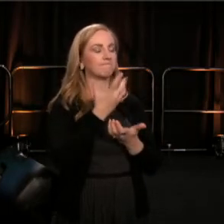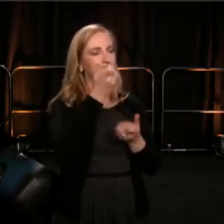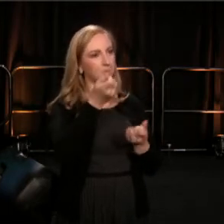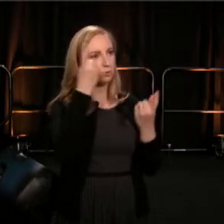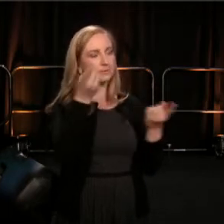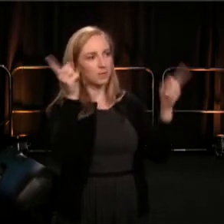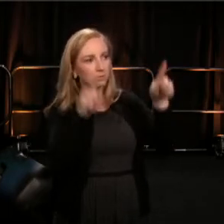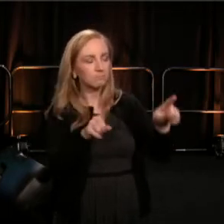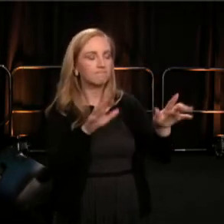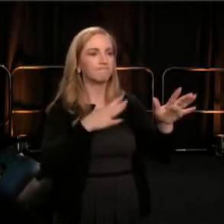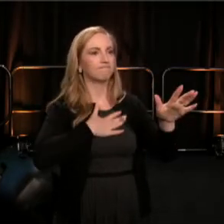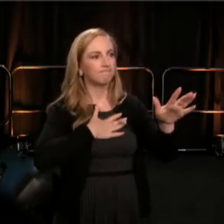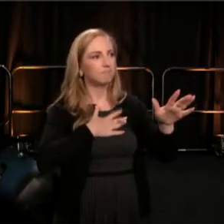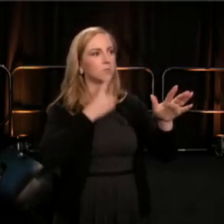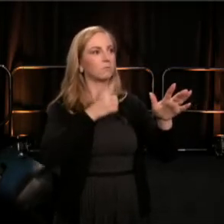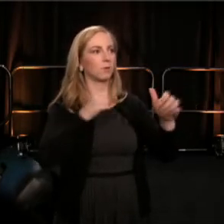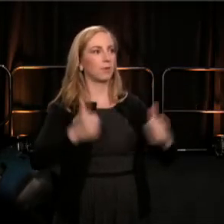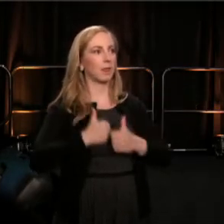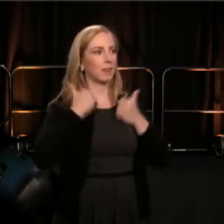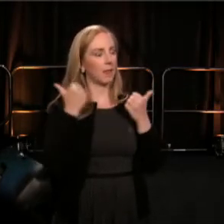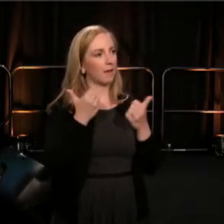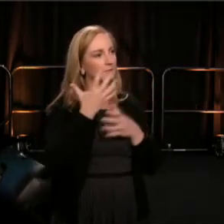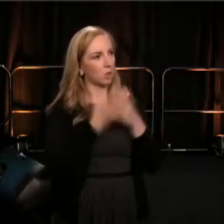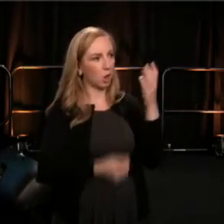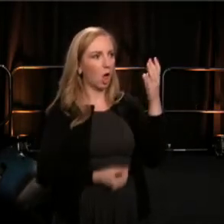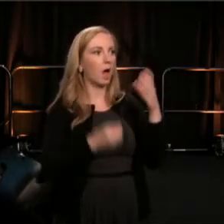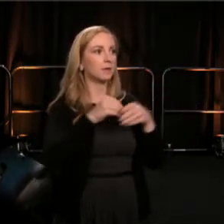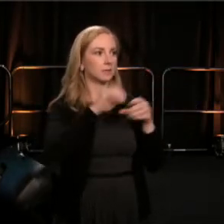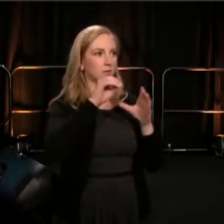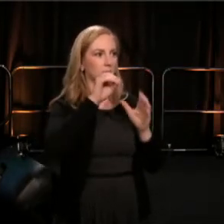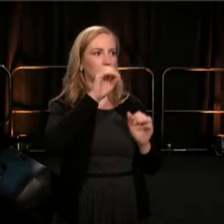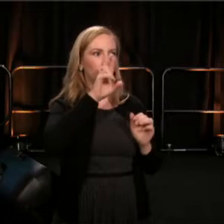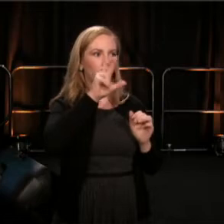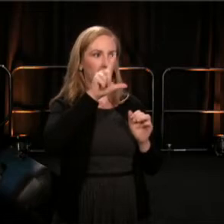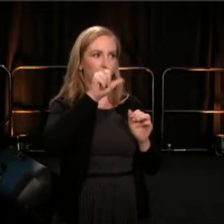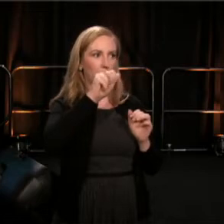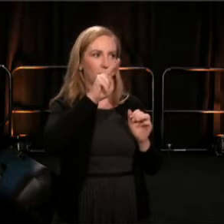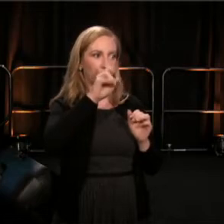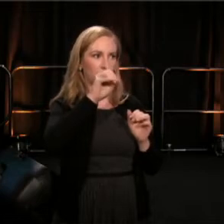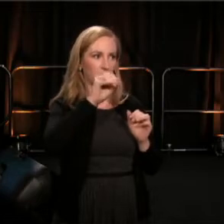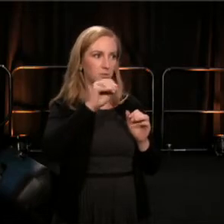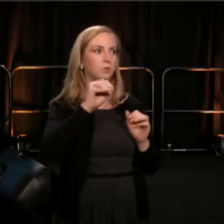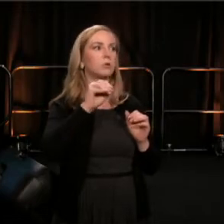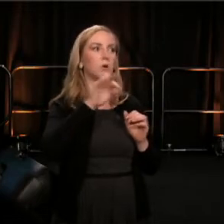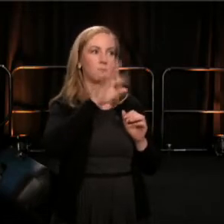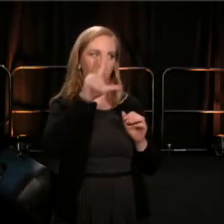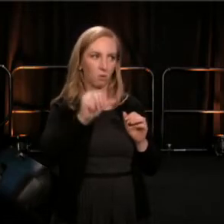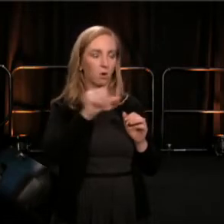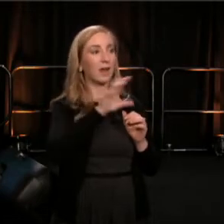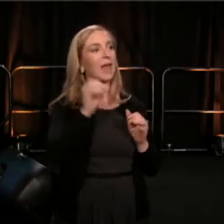and I'd encourage all of us to go to that wonderful piece and leave something behind.